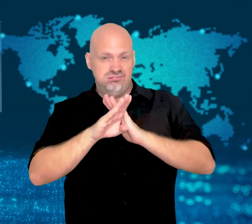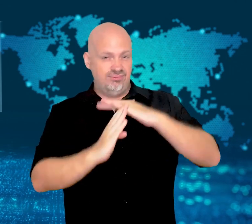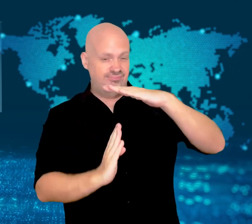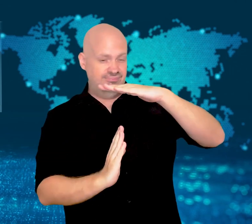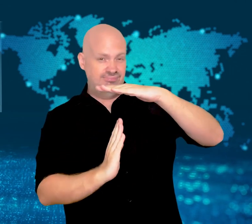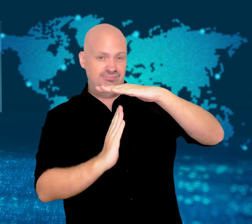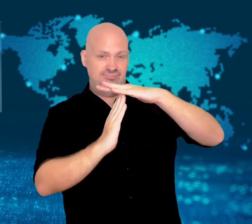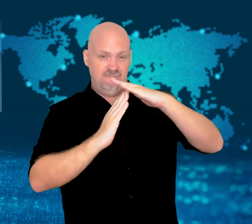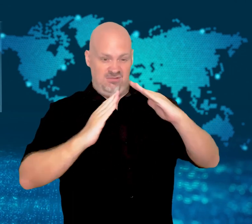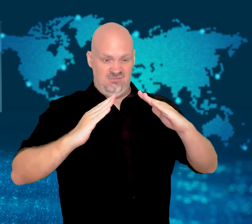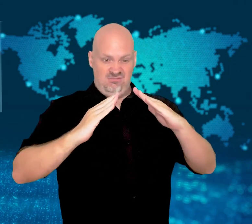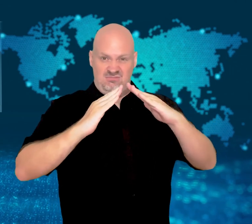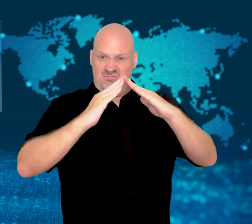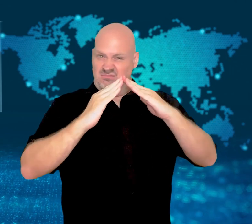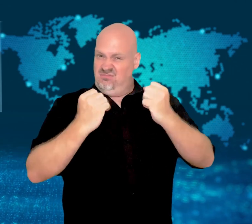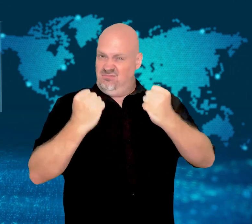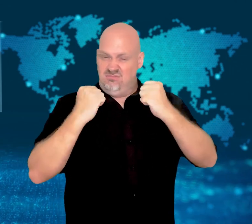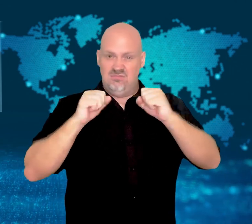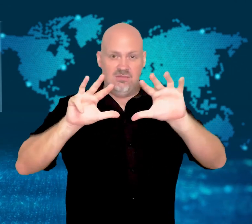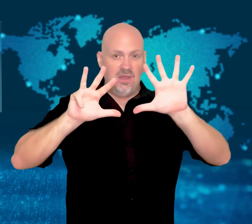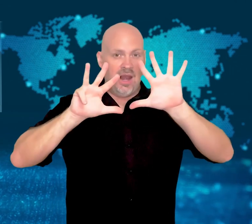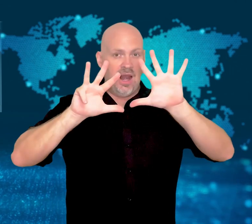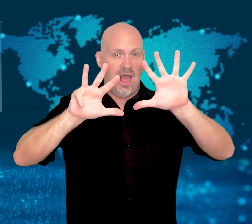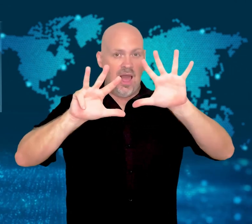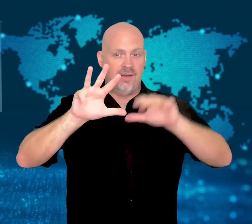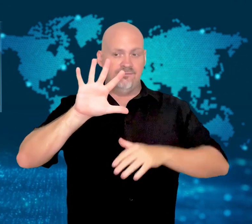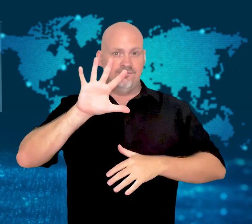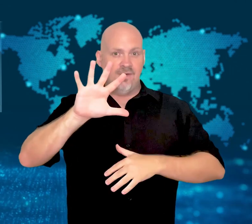the browser market.